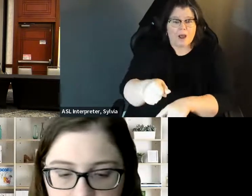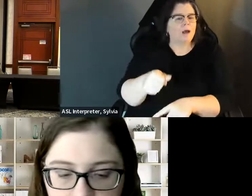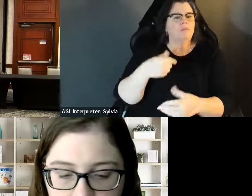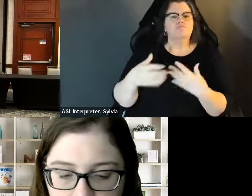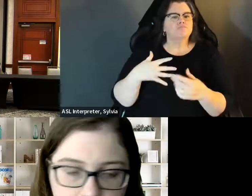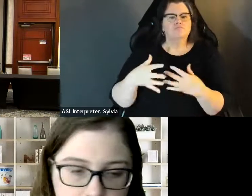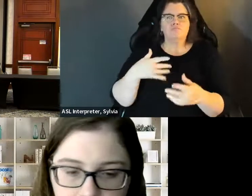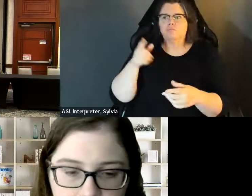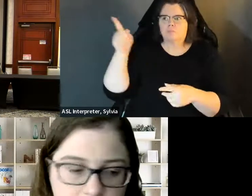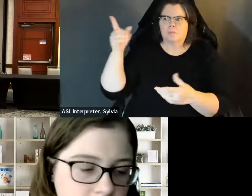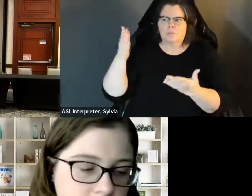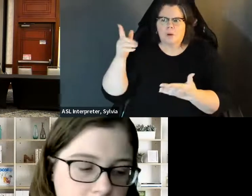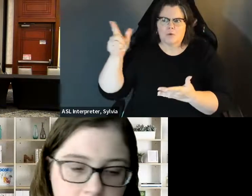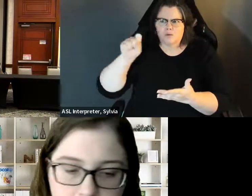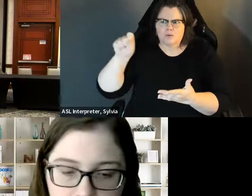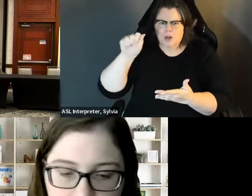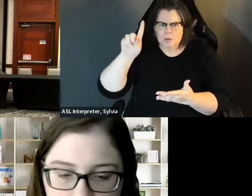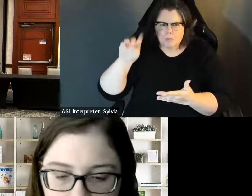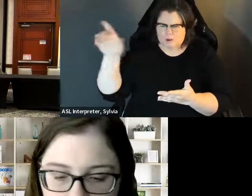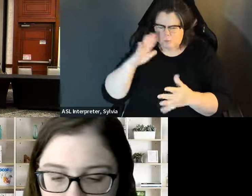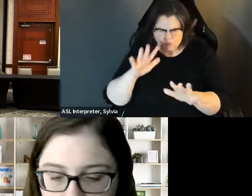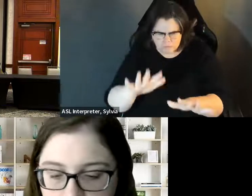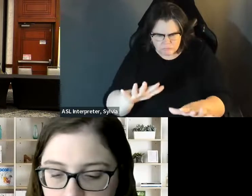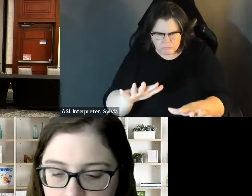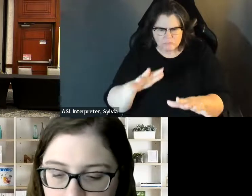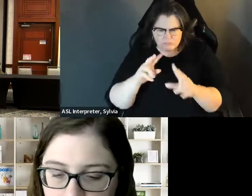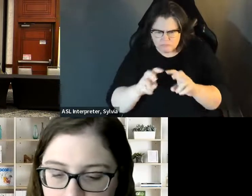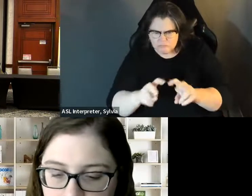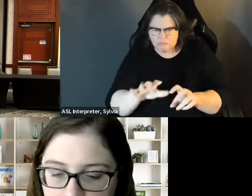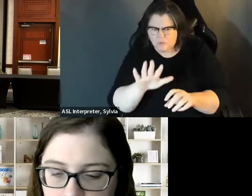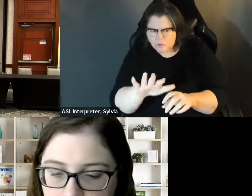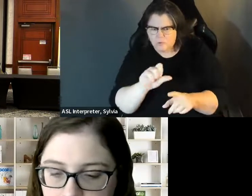unfortunately, even unpaid work as we we see here, even at an unpaid elected office, is is something that could trigger issues with your your benefits. elected office is something that could trigger issues with